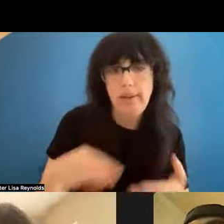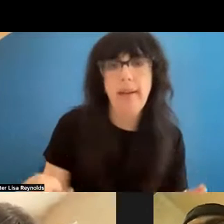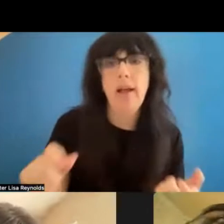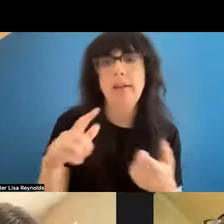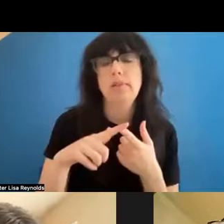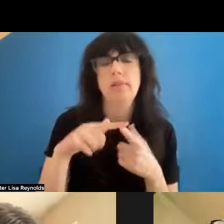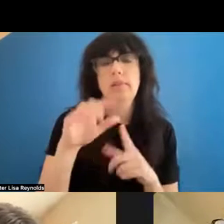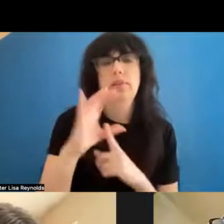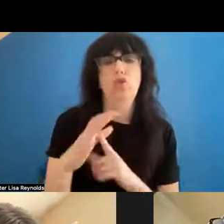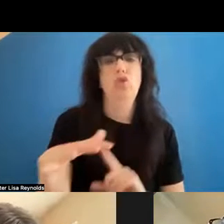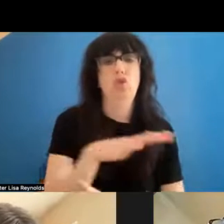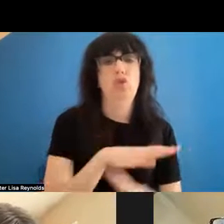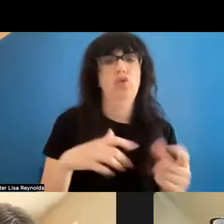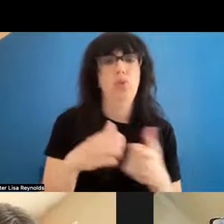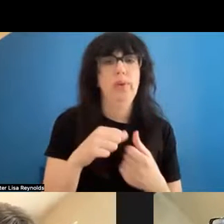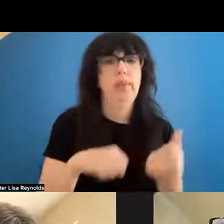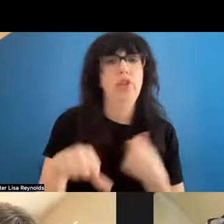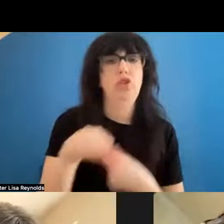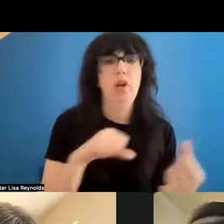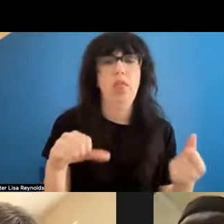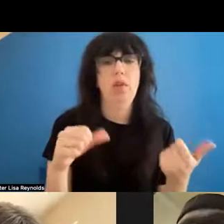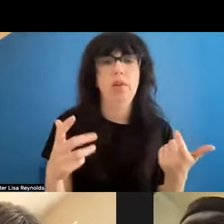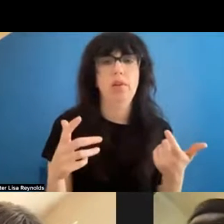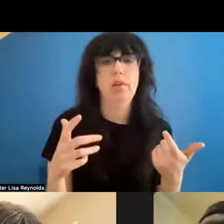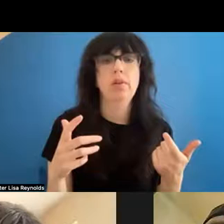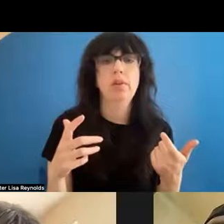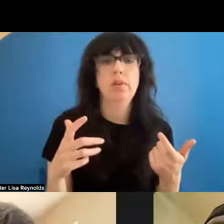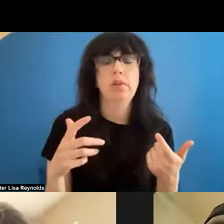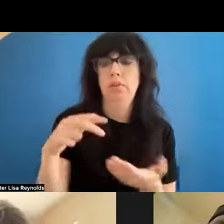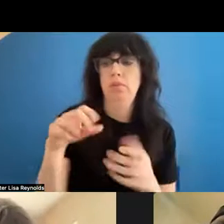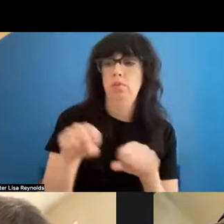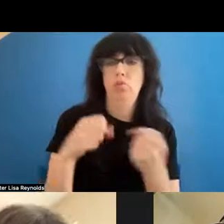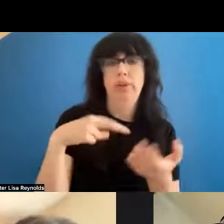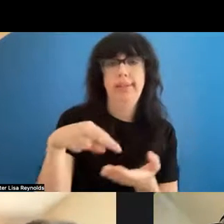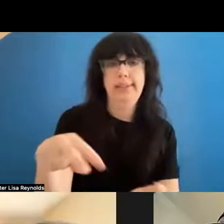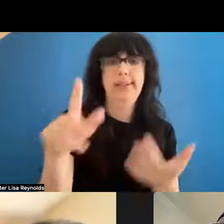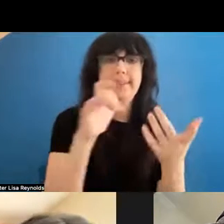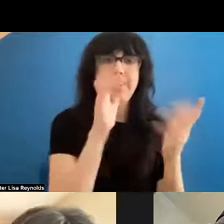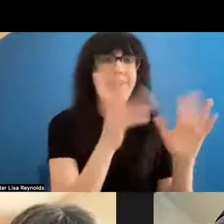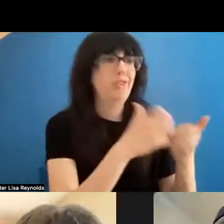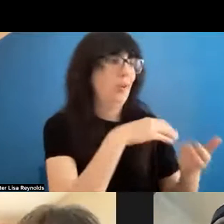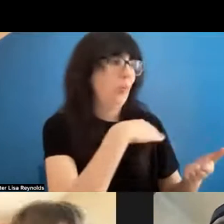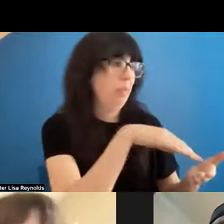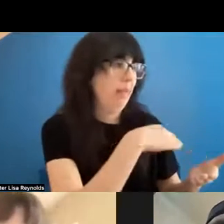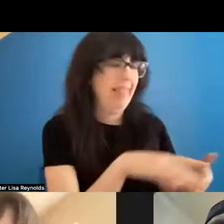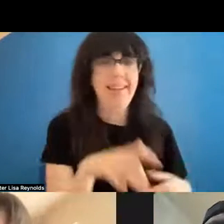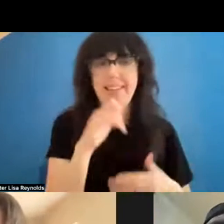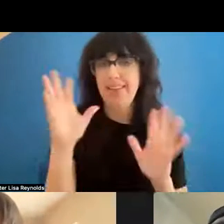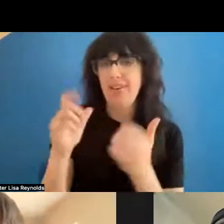istically with each other. When I was coming up , breakdancers didn't talk to ballet